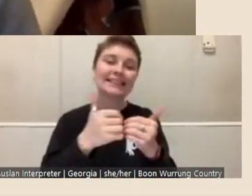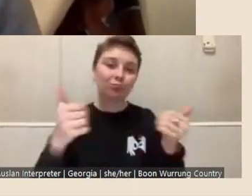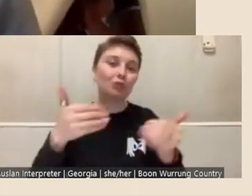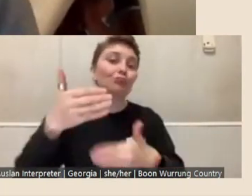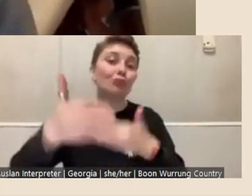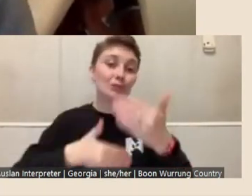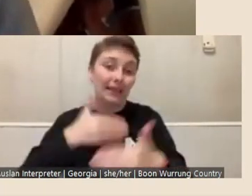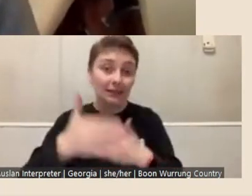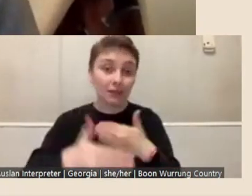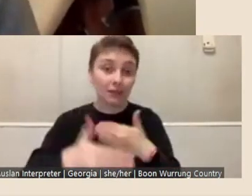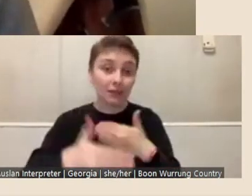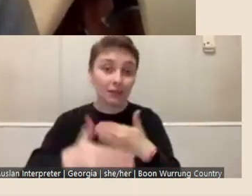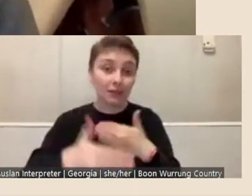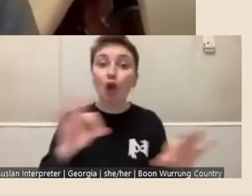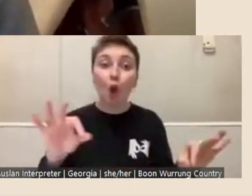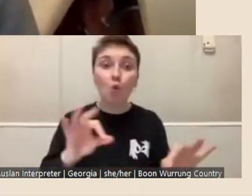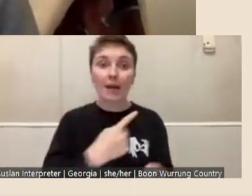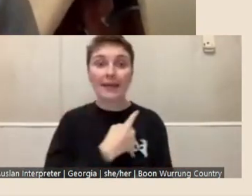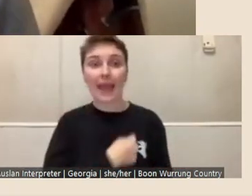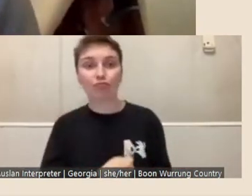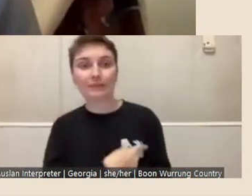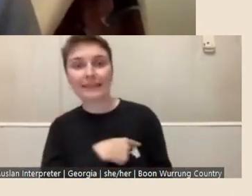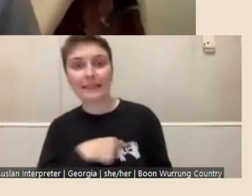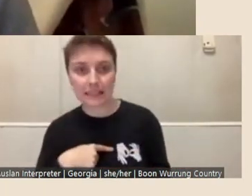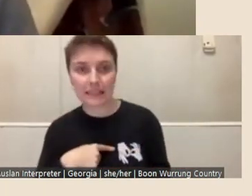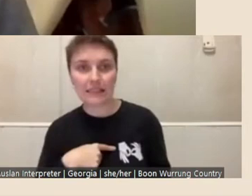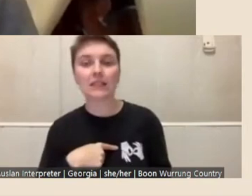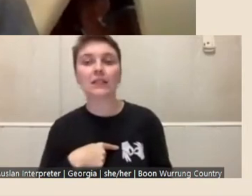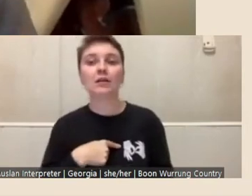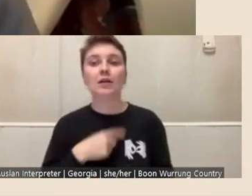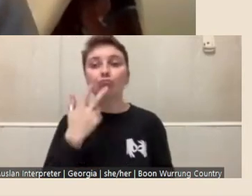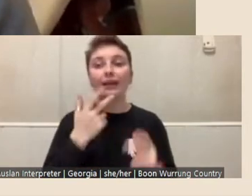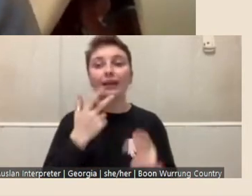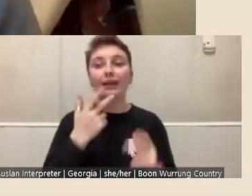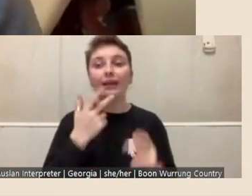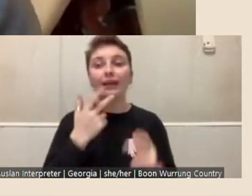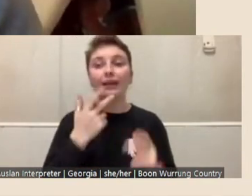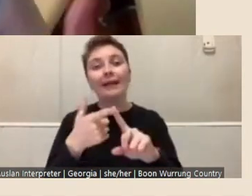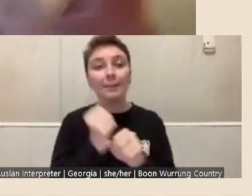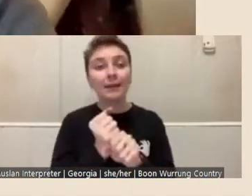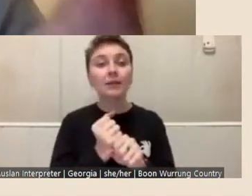guarantee that, let's say for example, the development of an artwork means that that